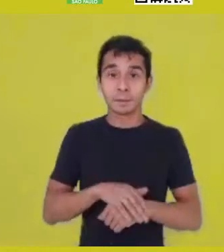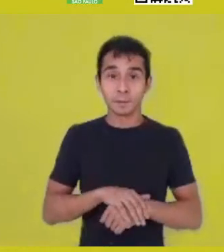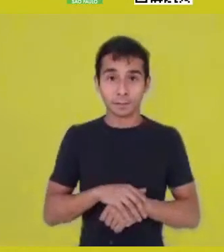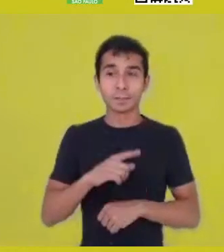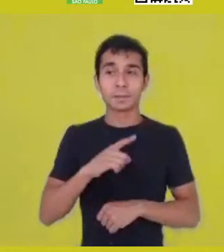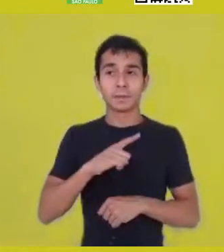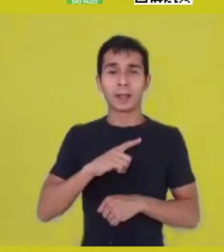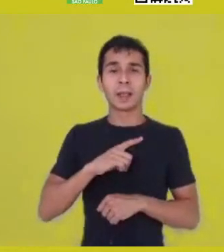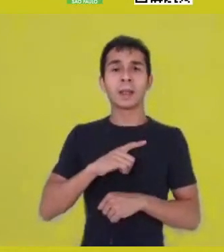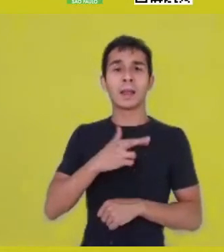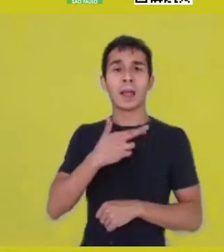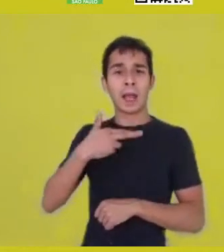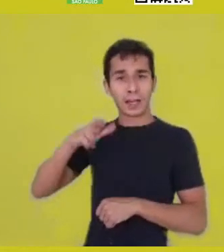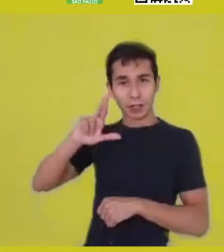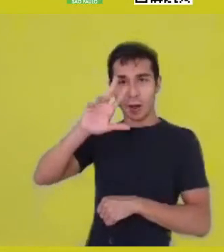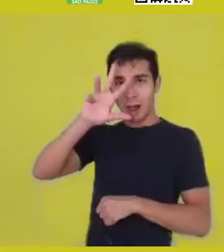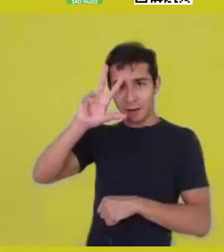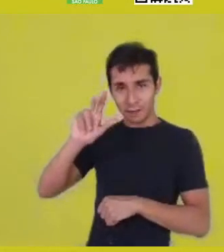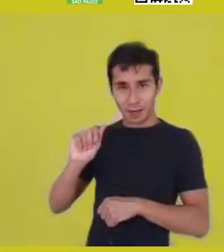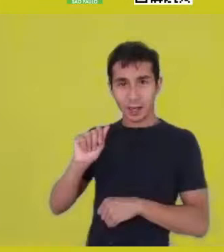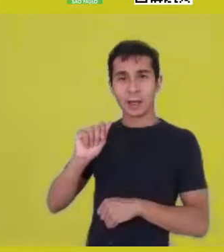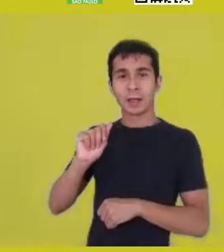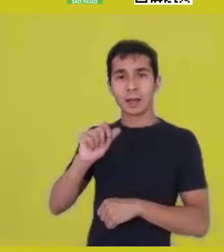which fertilize our whole world maintenance.